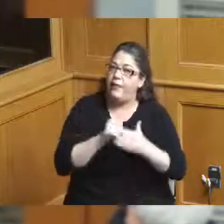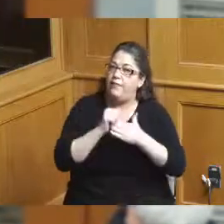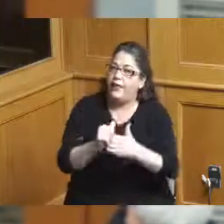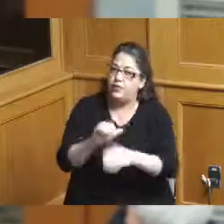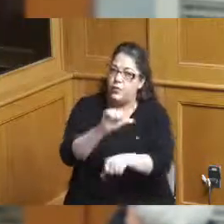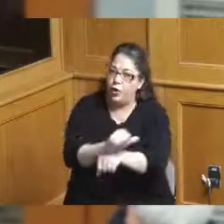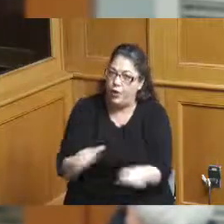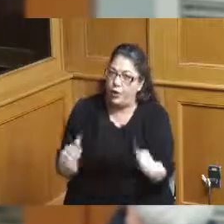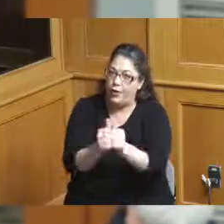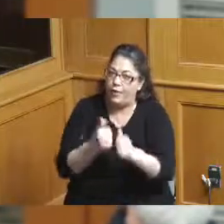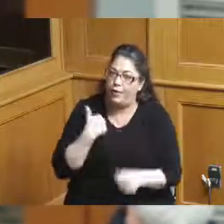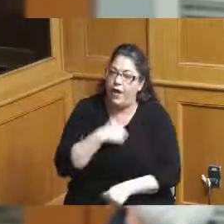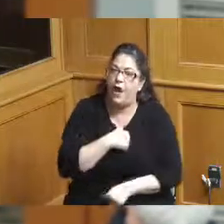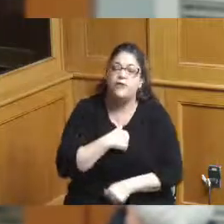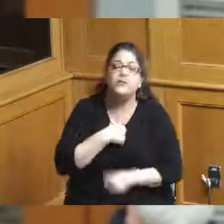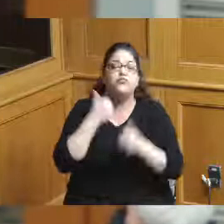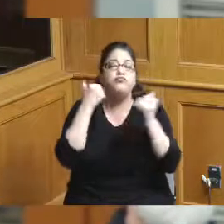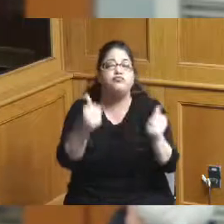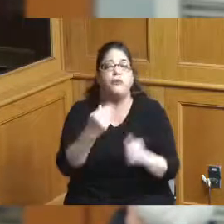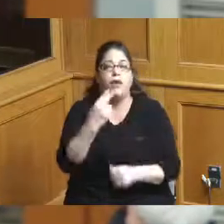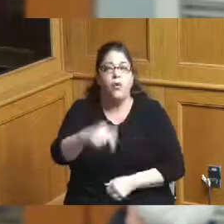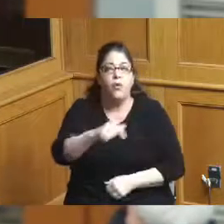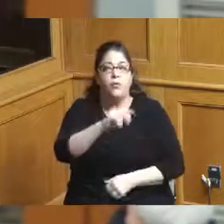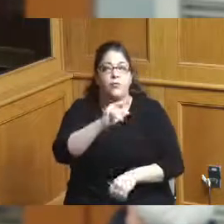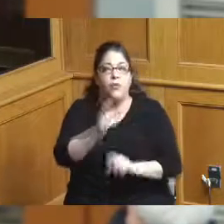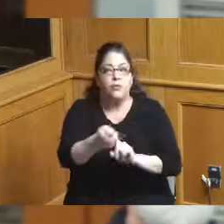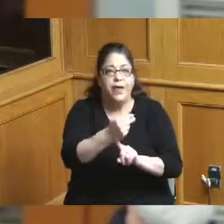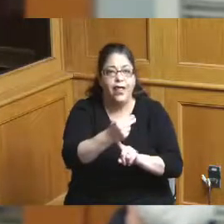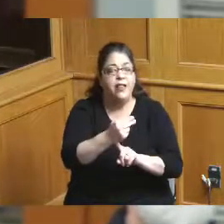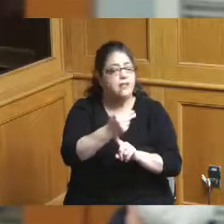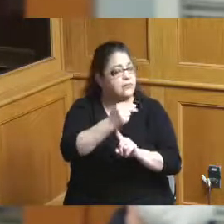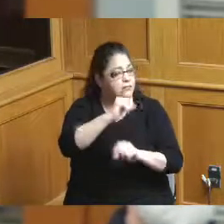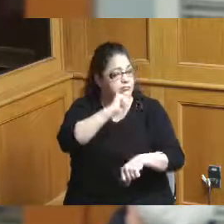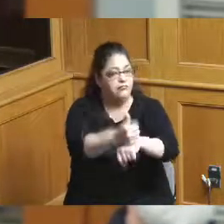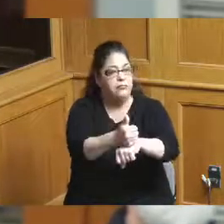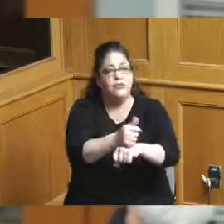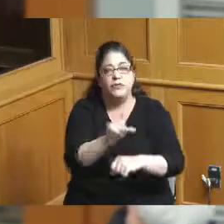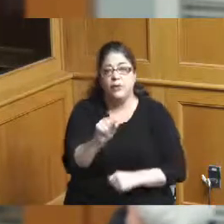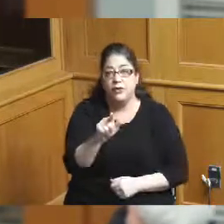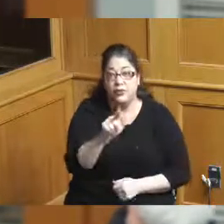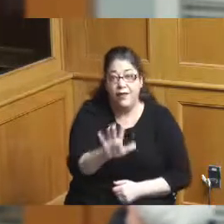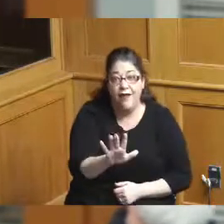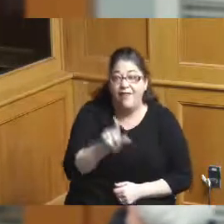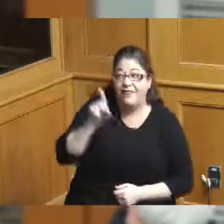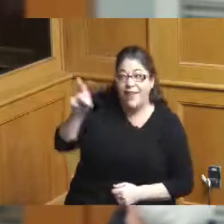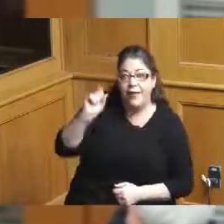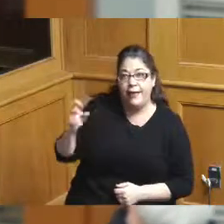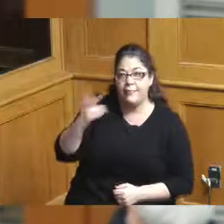to get a new headquarters hotel online in 2025 and that they can see that while they're evaluating